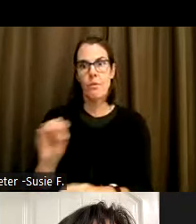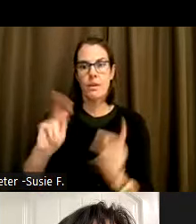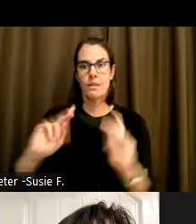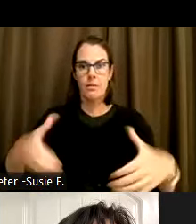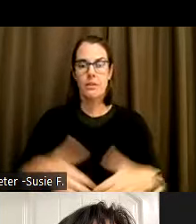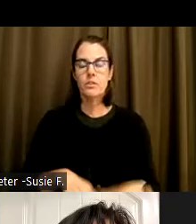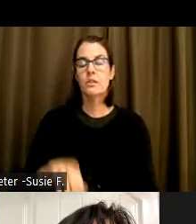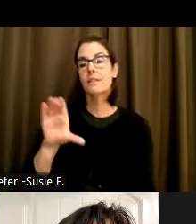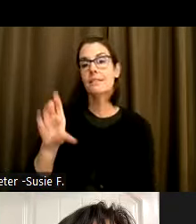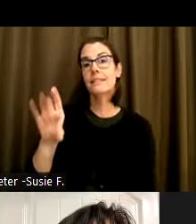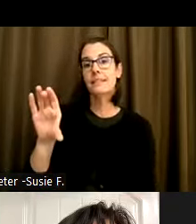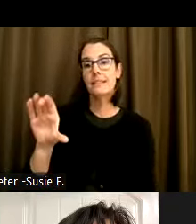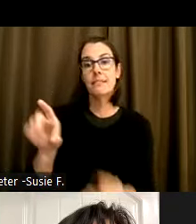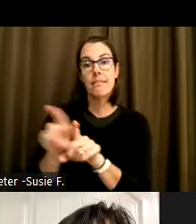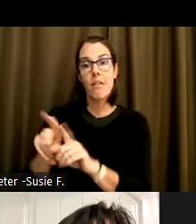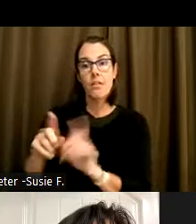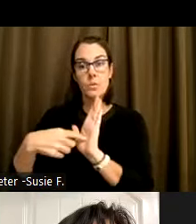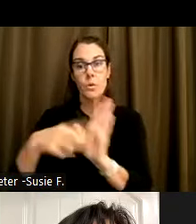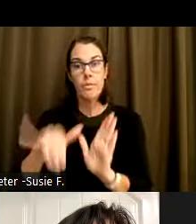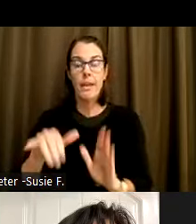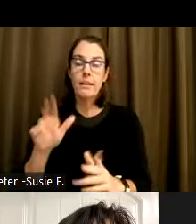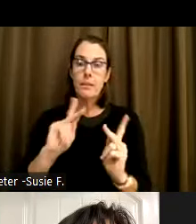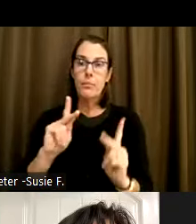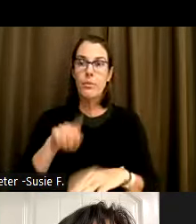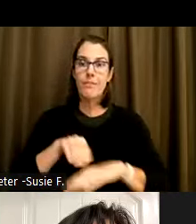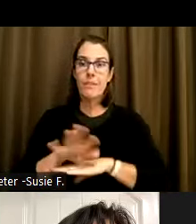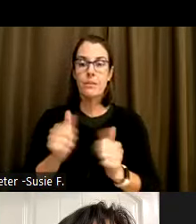those affected by that intersectionality will increase steadily with age